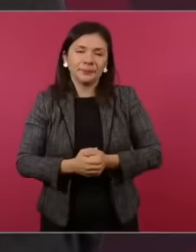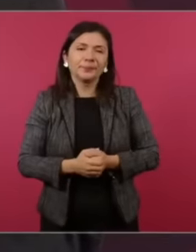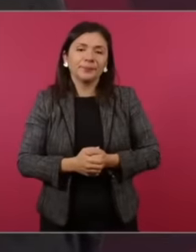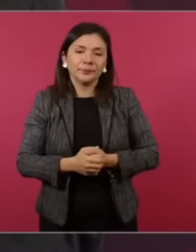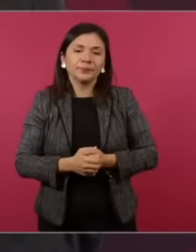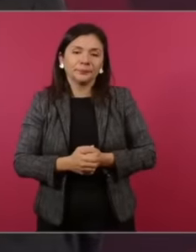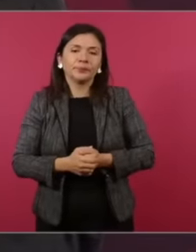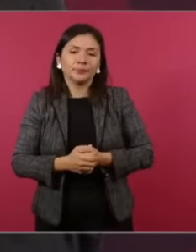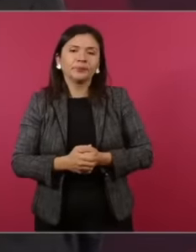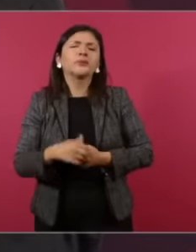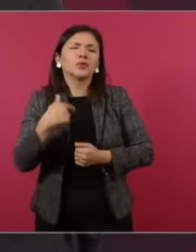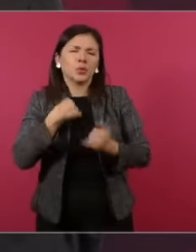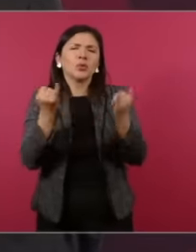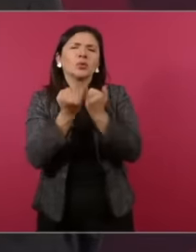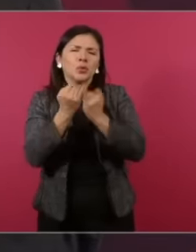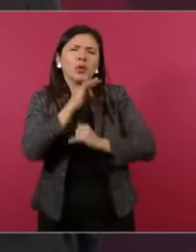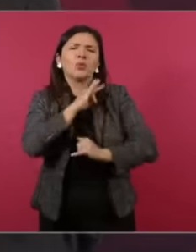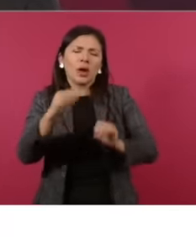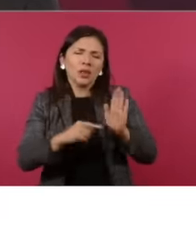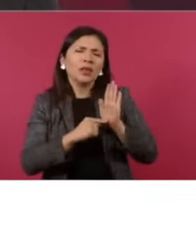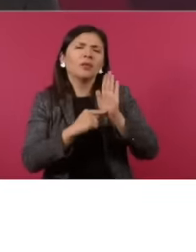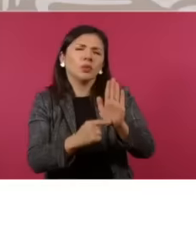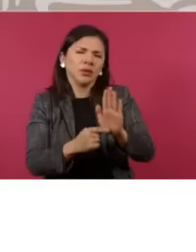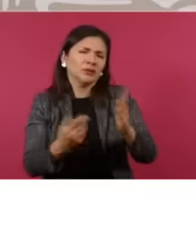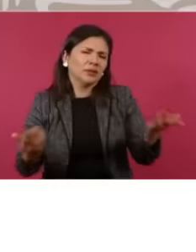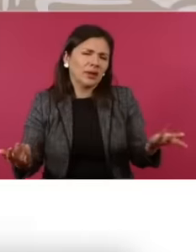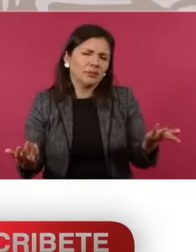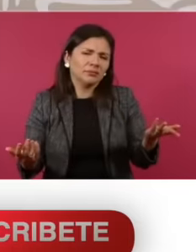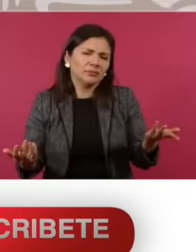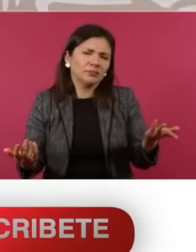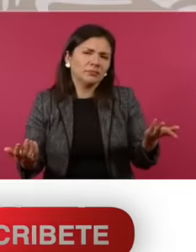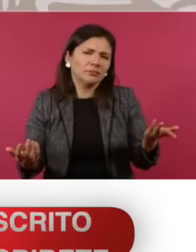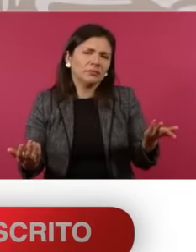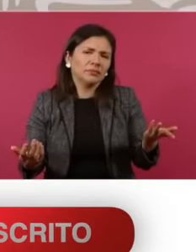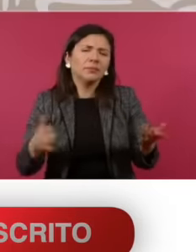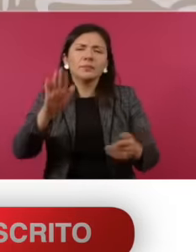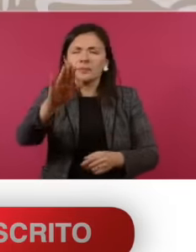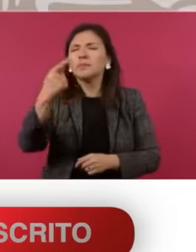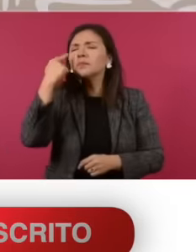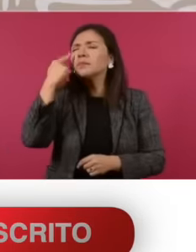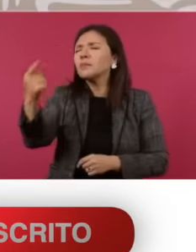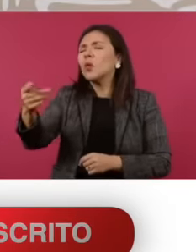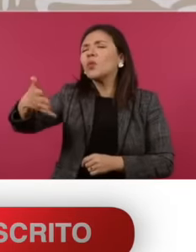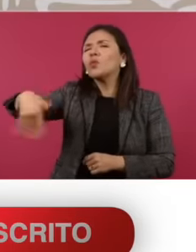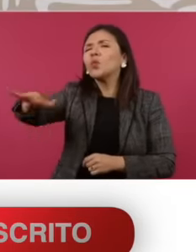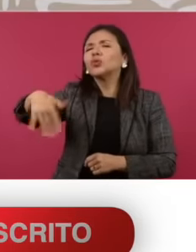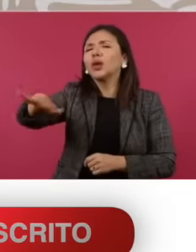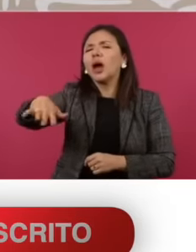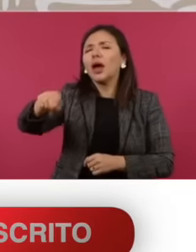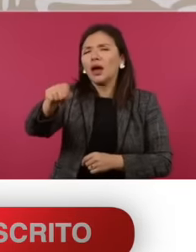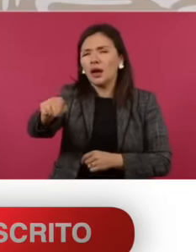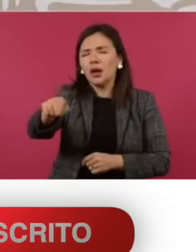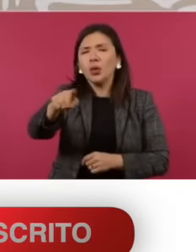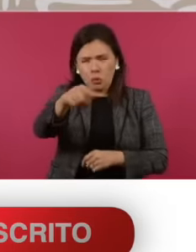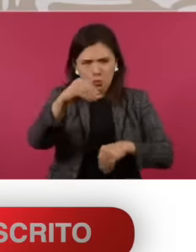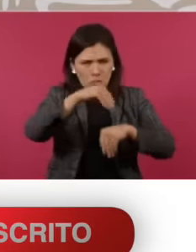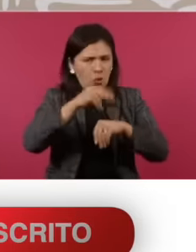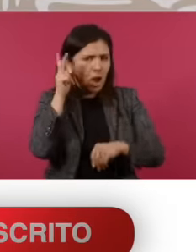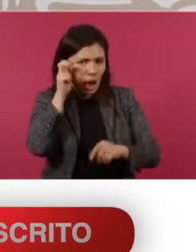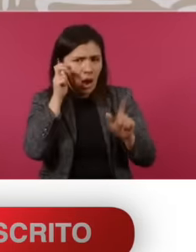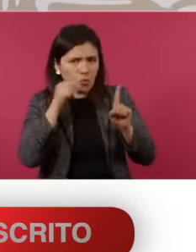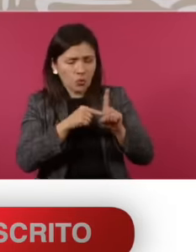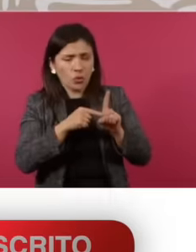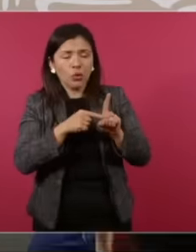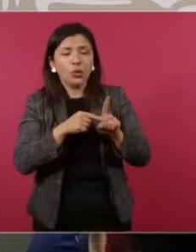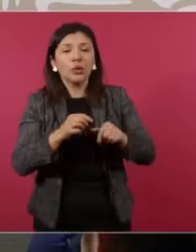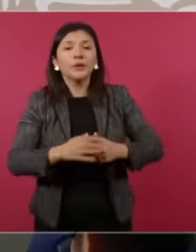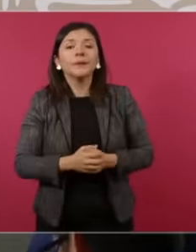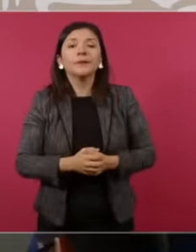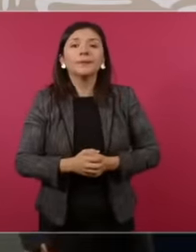could also put it on you because president I could put you on Let's see Search while Put that and Search what